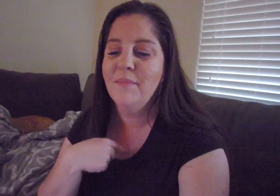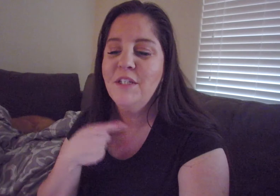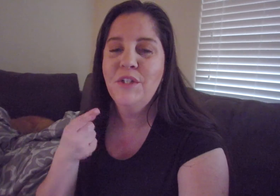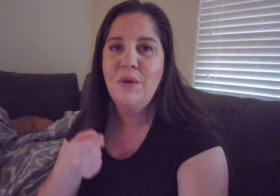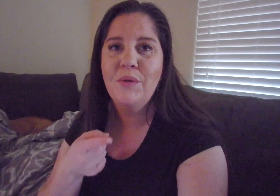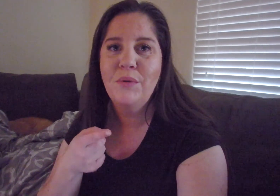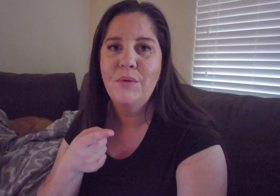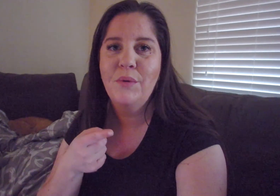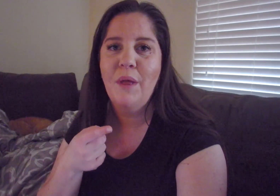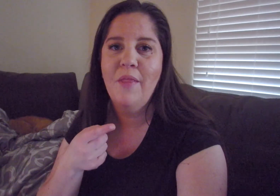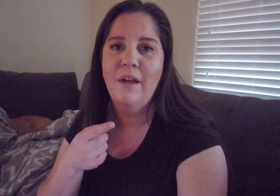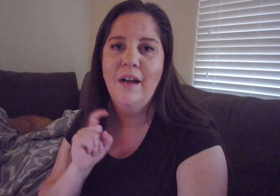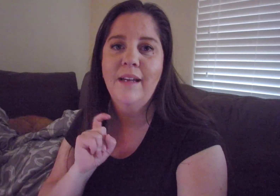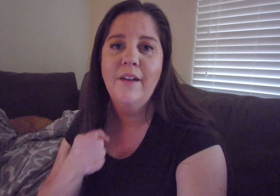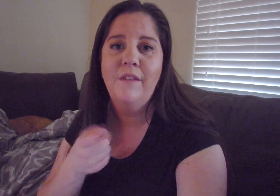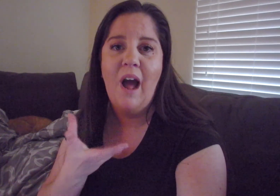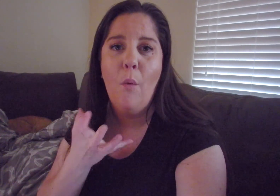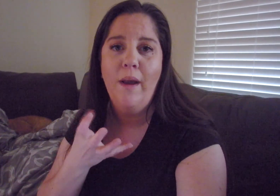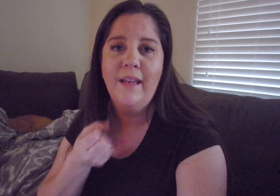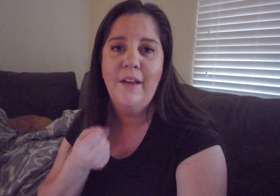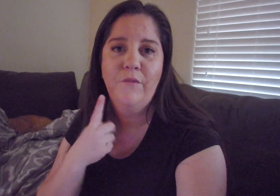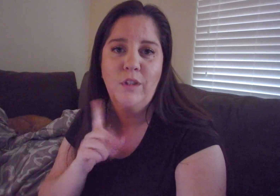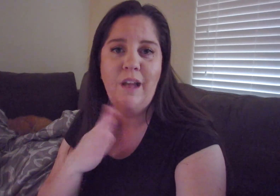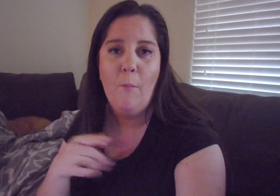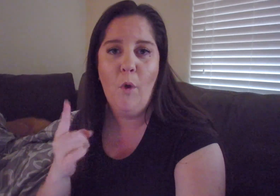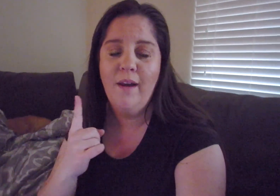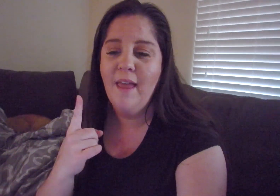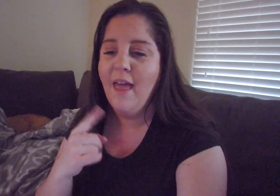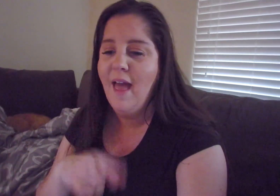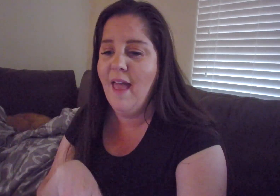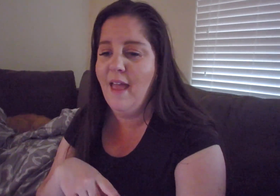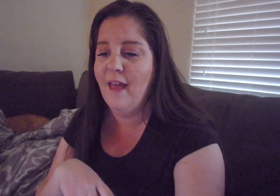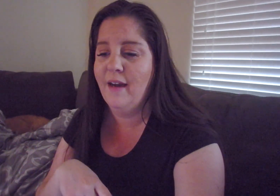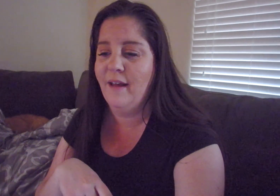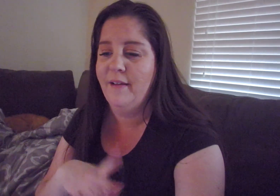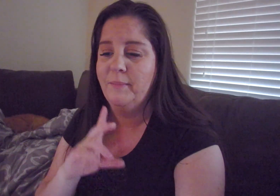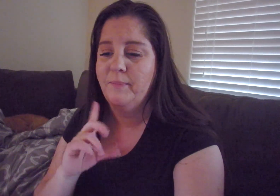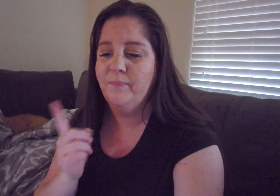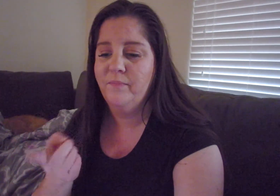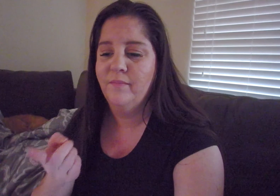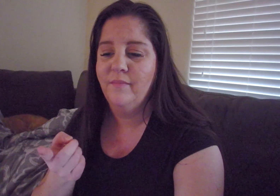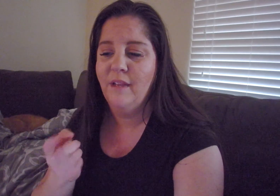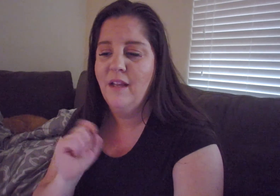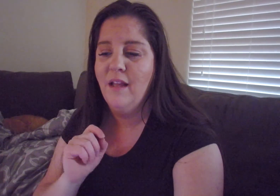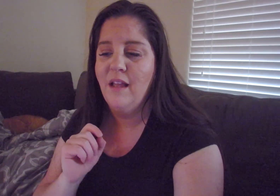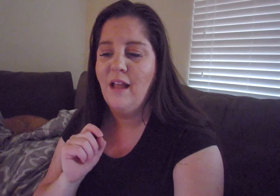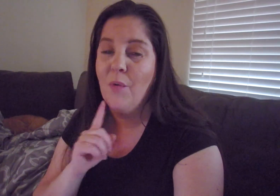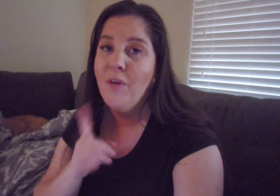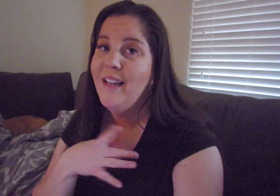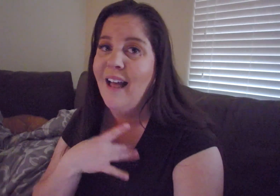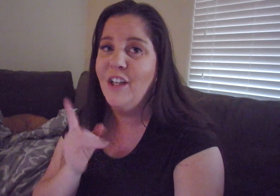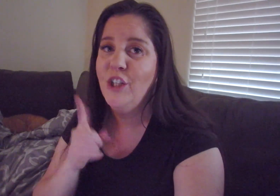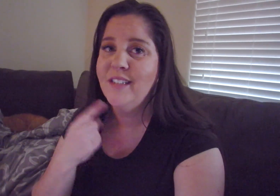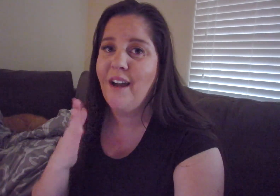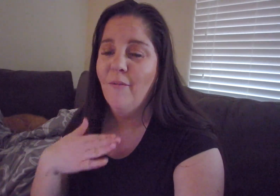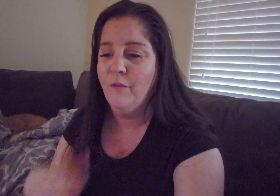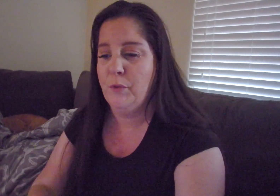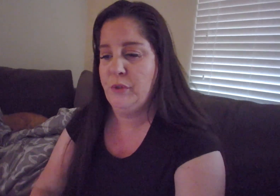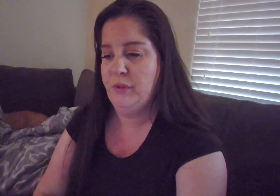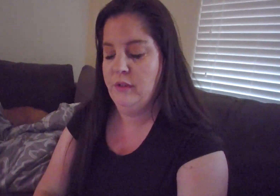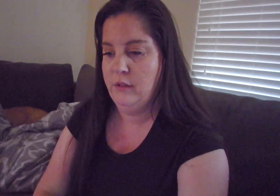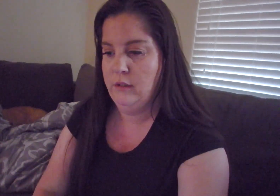I'm gonna show you the gift that I wanna get for someone and um, I really like it looks comfortable